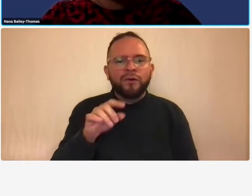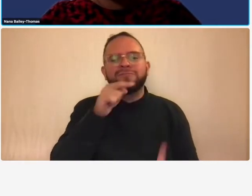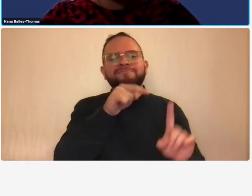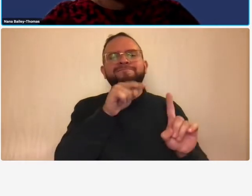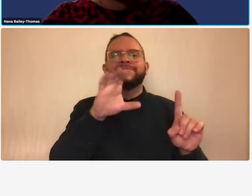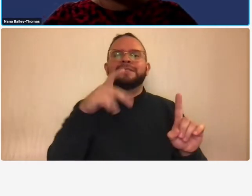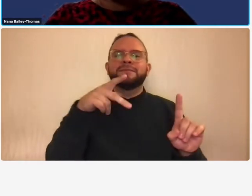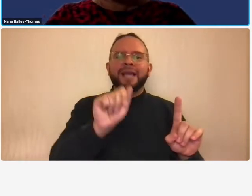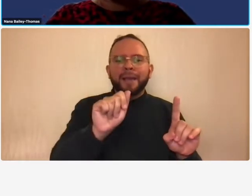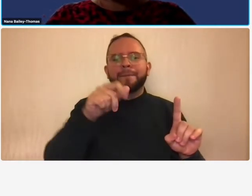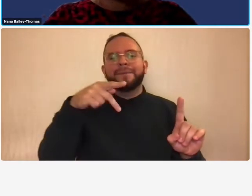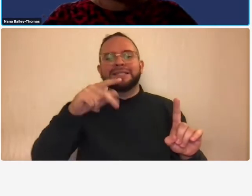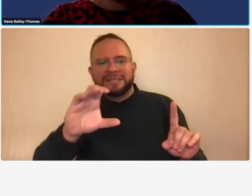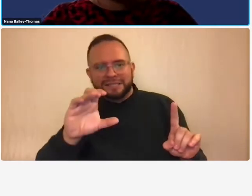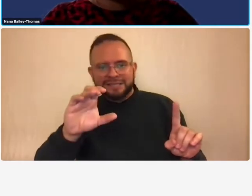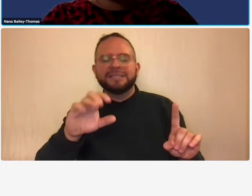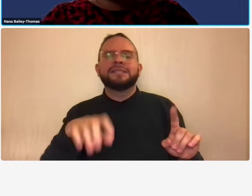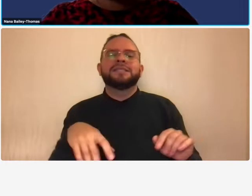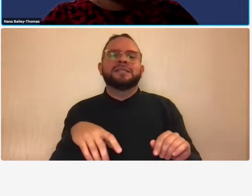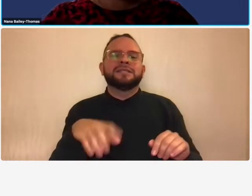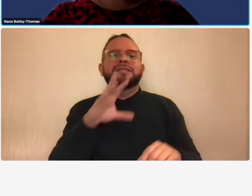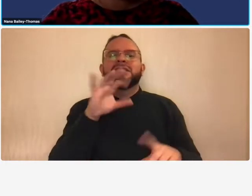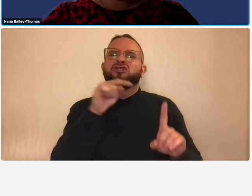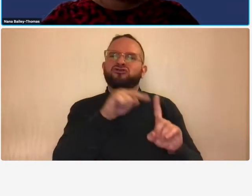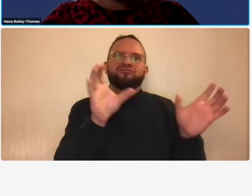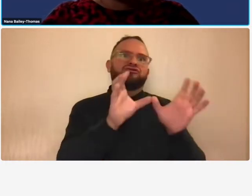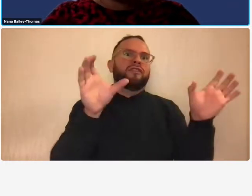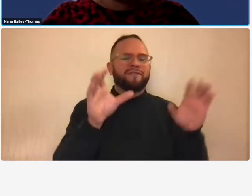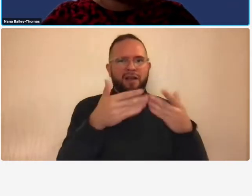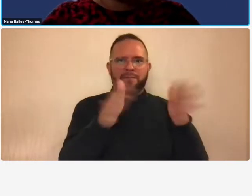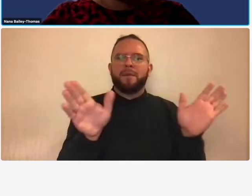he is a certain i'm sorry is a certified public accountant and certified fraud examiner with over